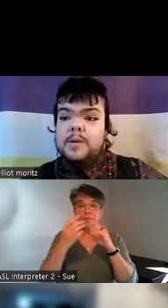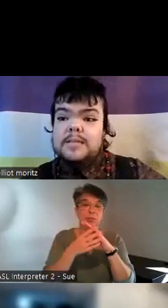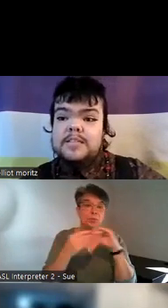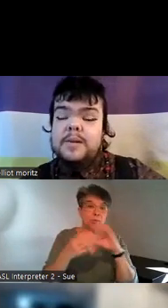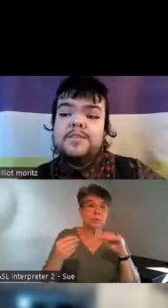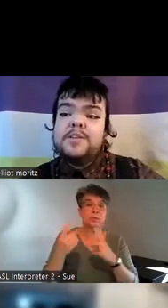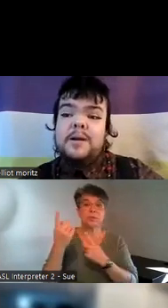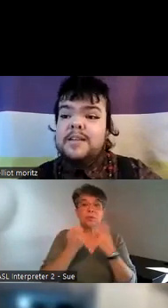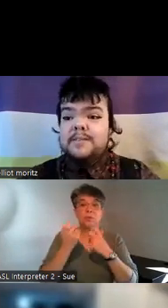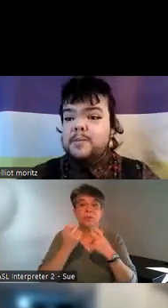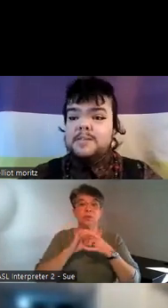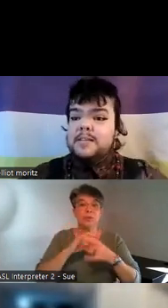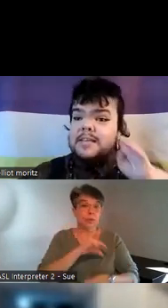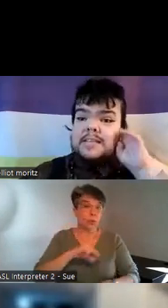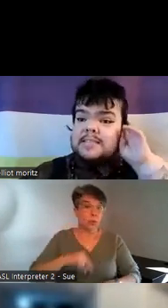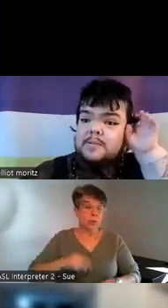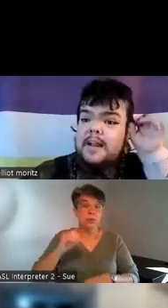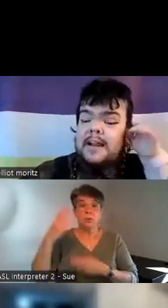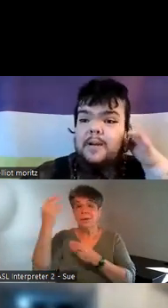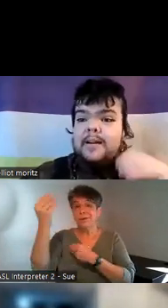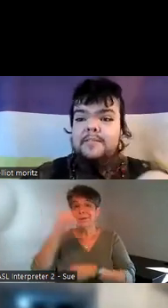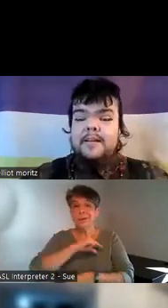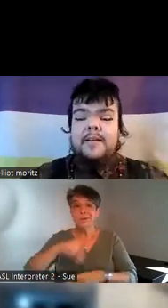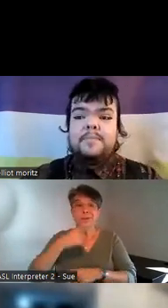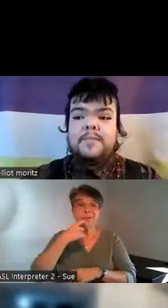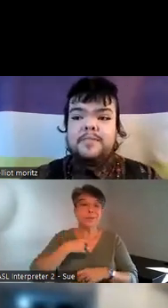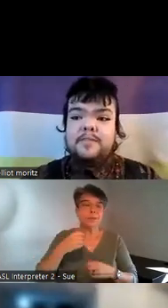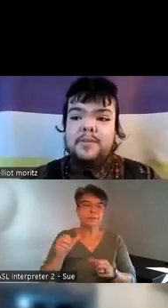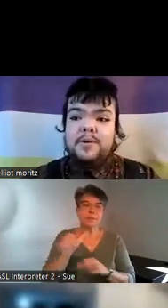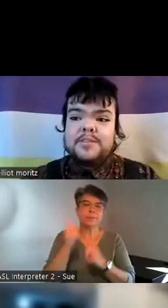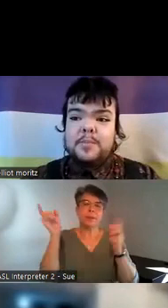Queens but also outside of Queens within Kingston within anywhere um the floor is